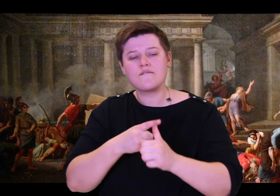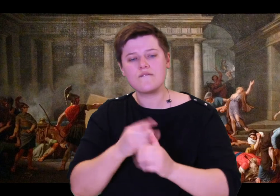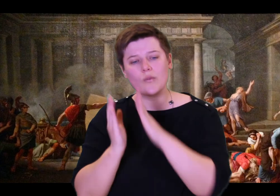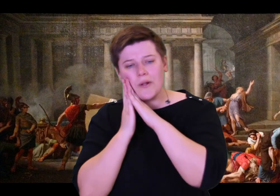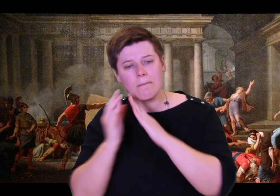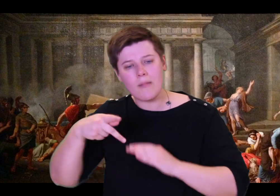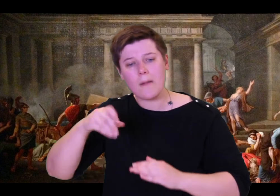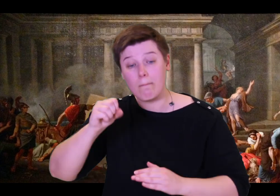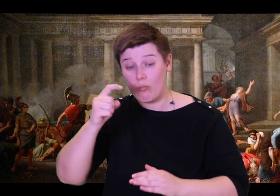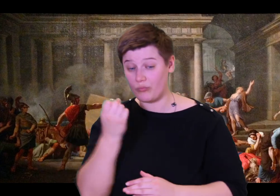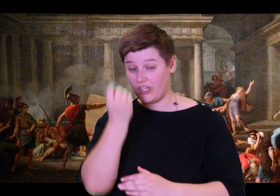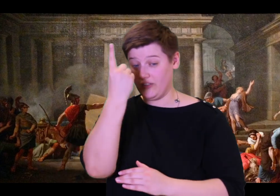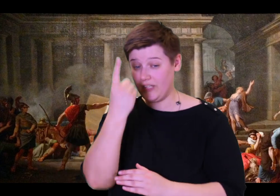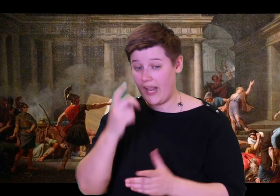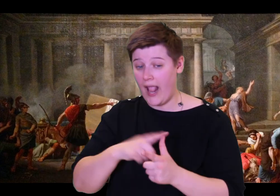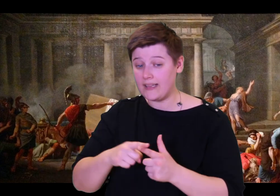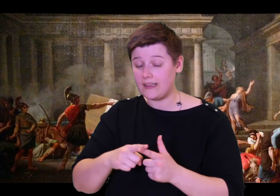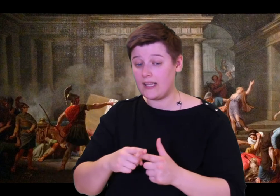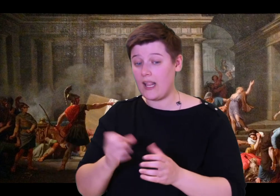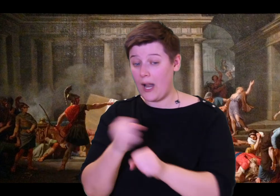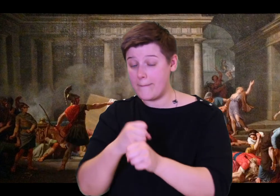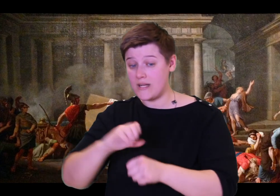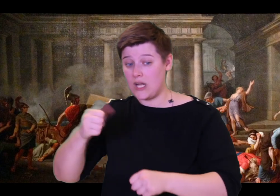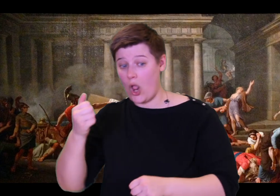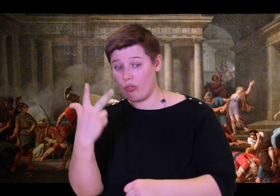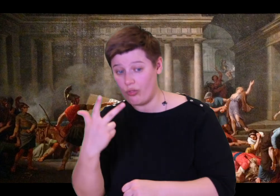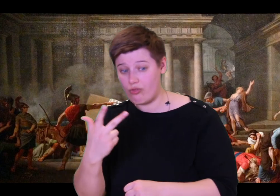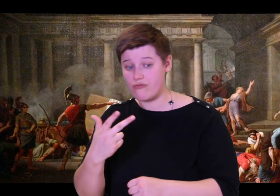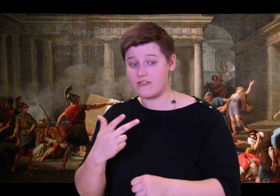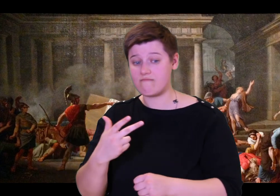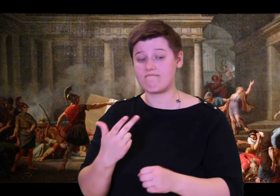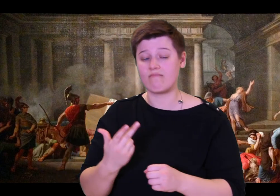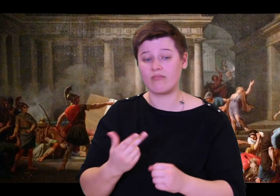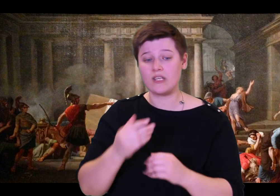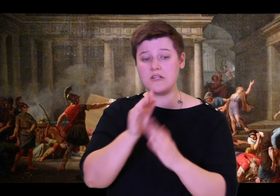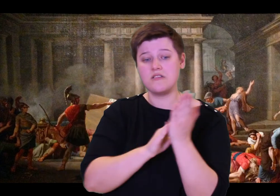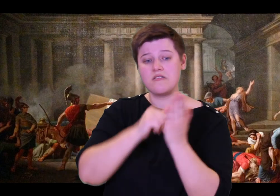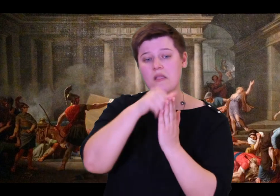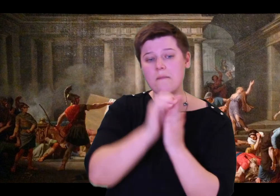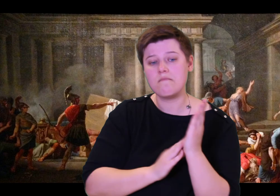together and fixed a roof and fitted doors. At last I trimmed the olive tree,